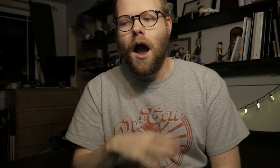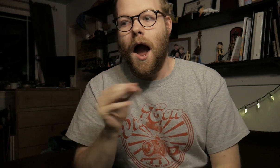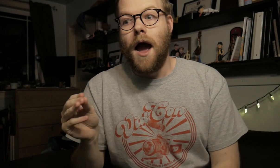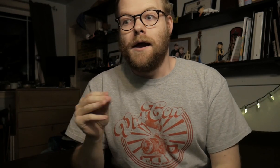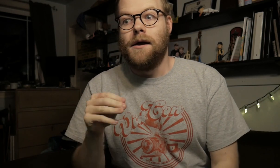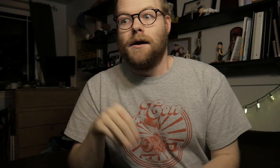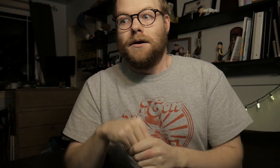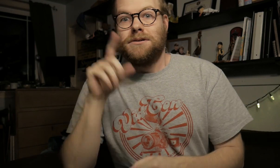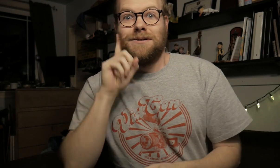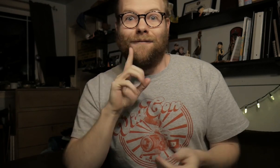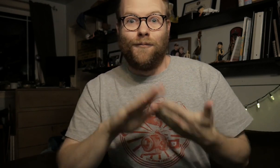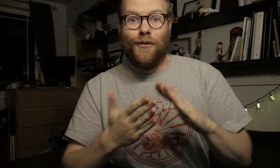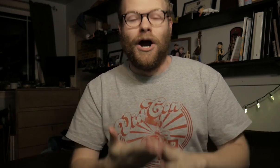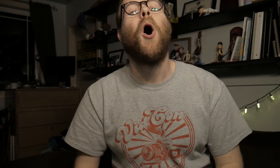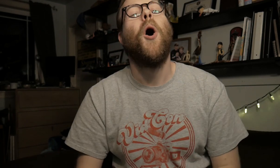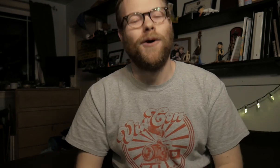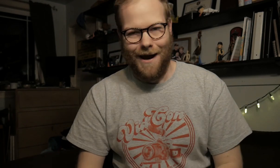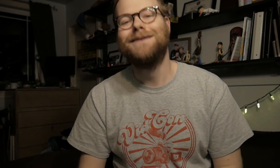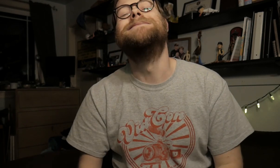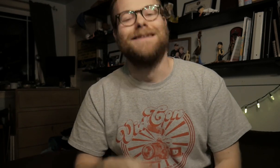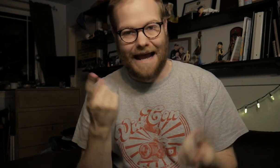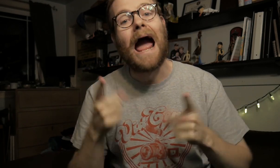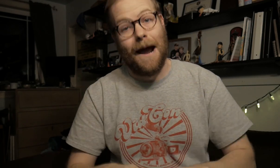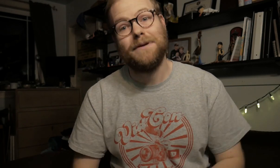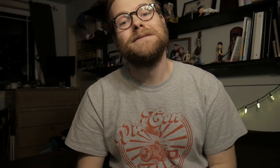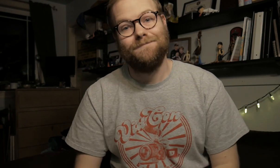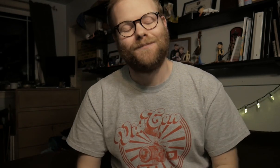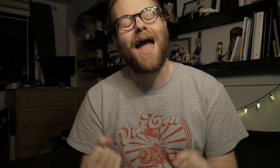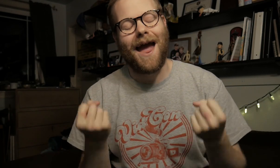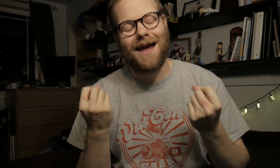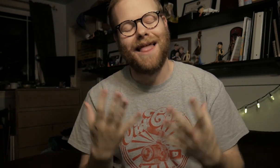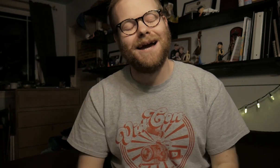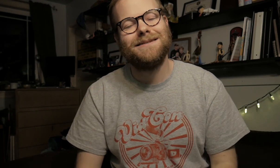And in the deaf community, oh yes. It happens. A lot.